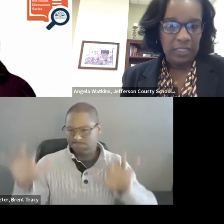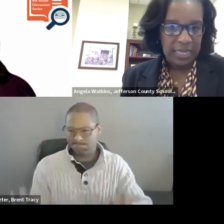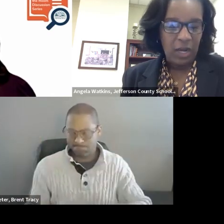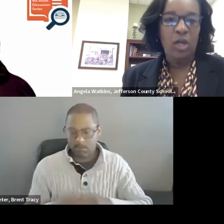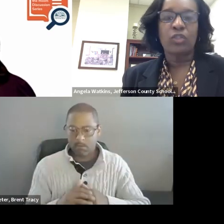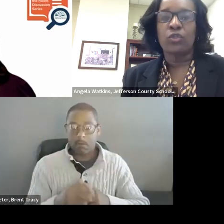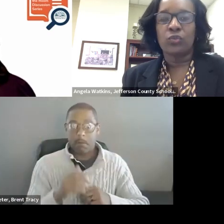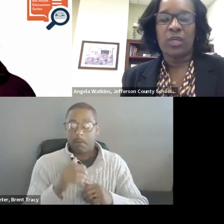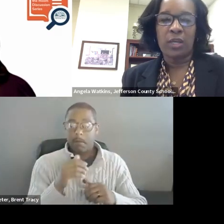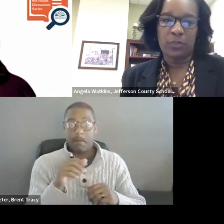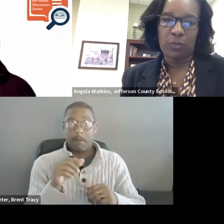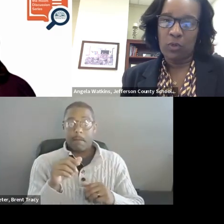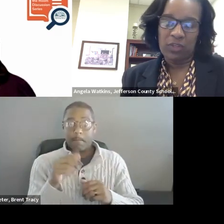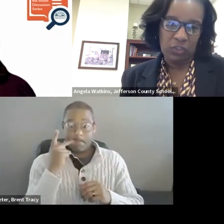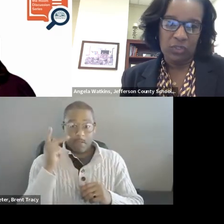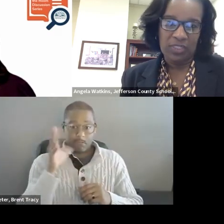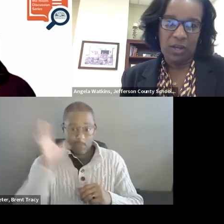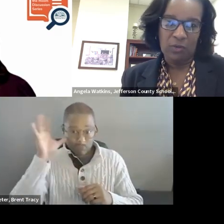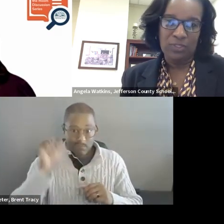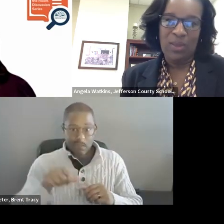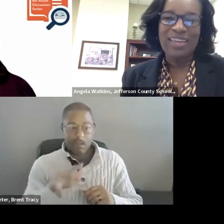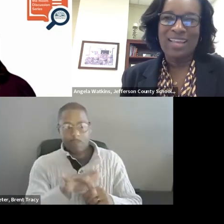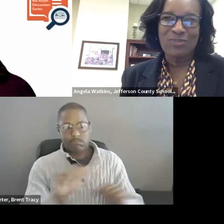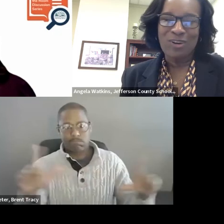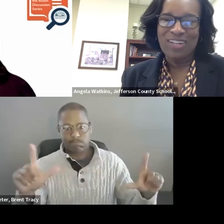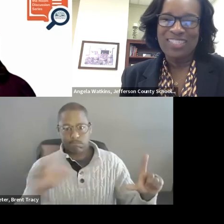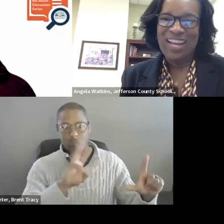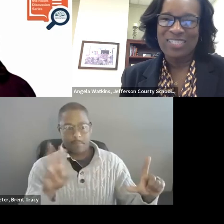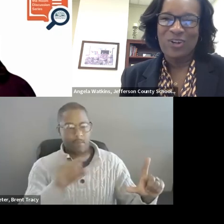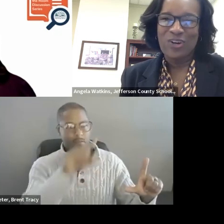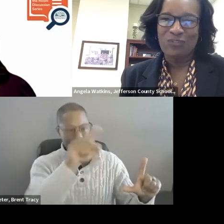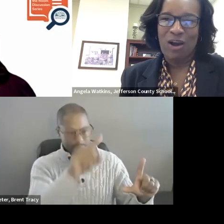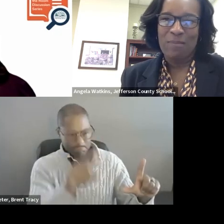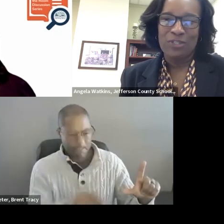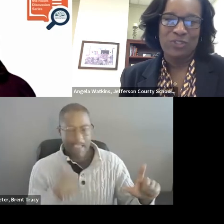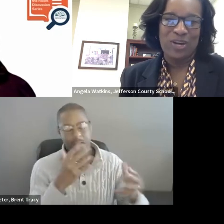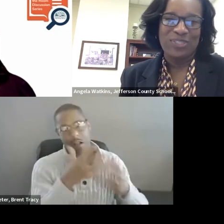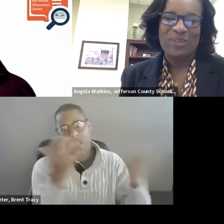link onto to help support their students at home. That is one of our "shining stars" for our administrators.